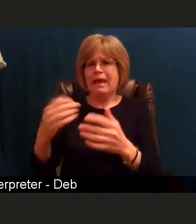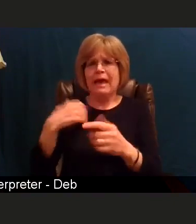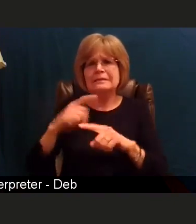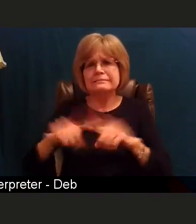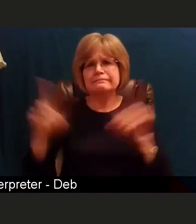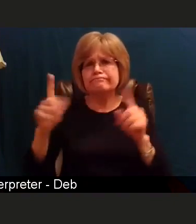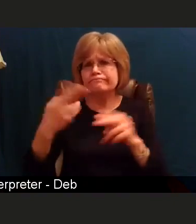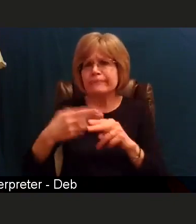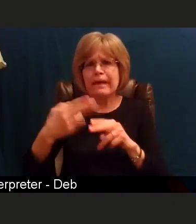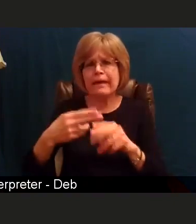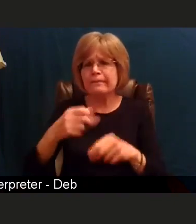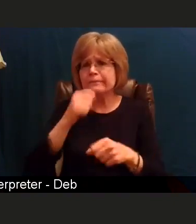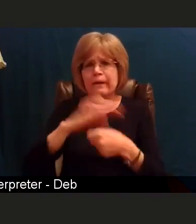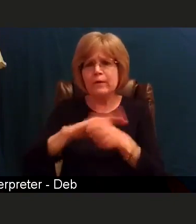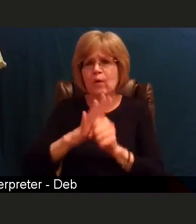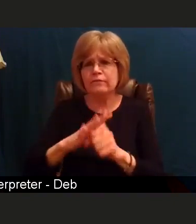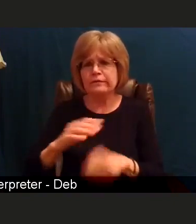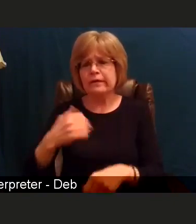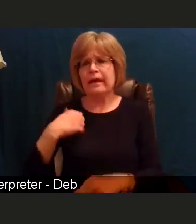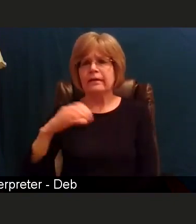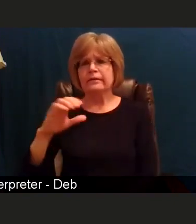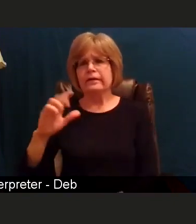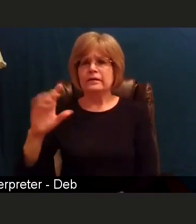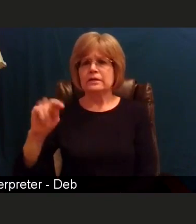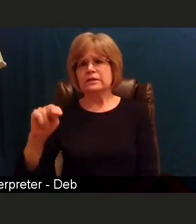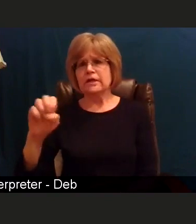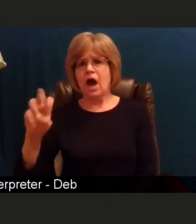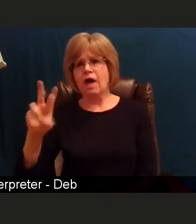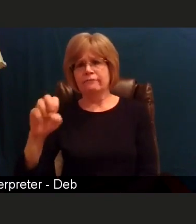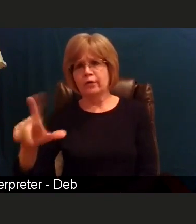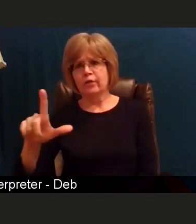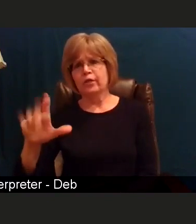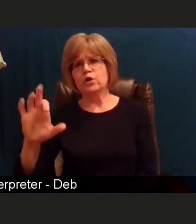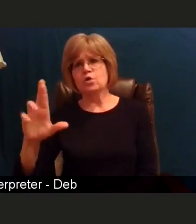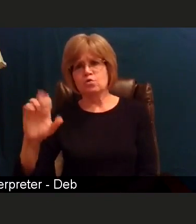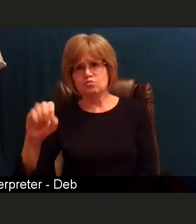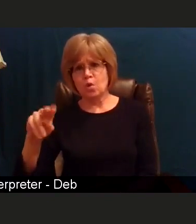then we switched to COVID-19, now those are basically synonyms.